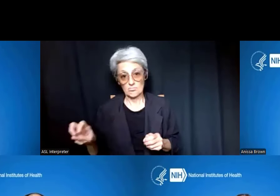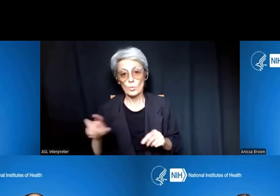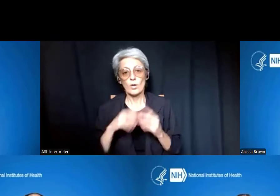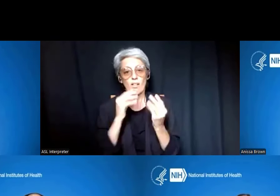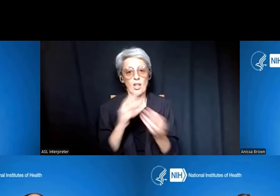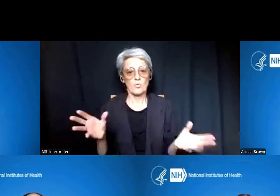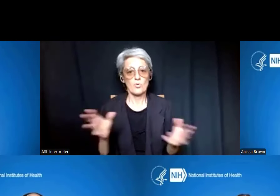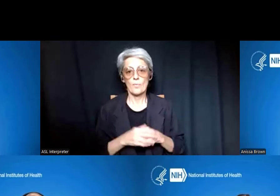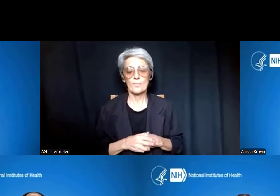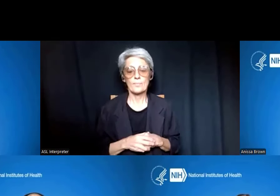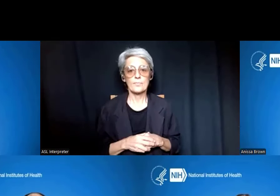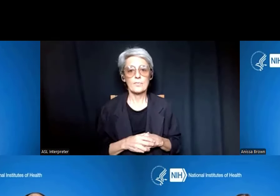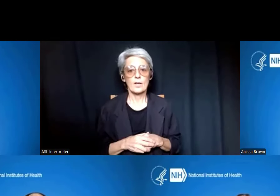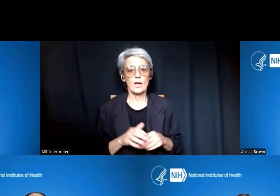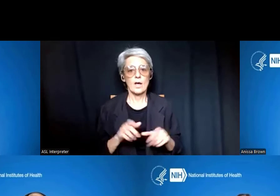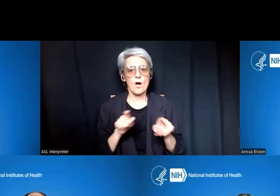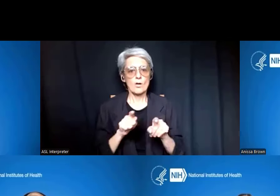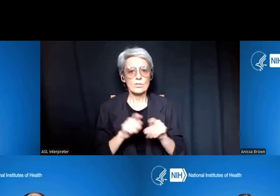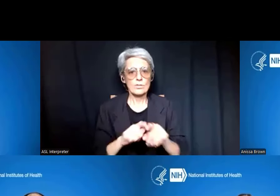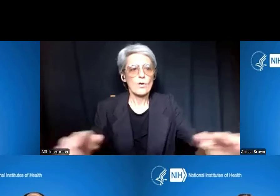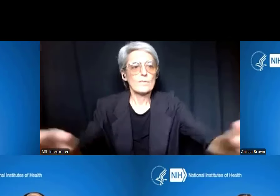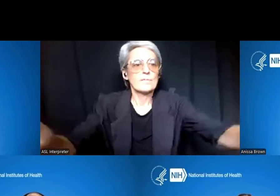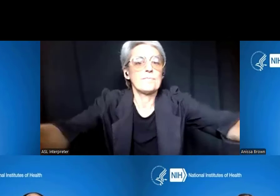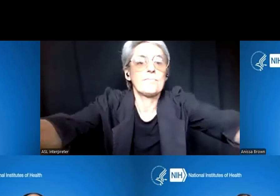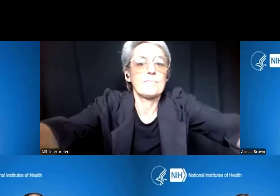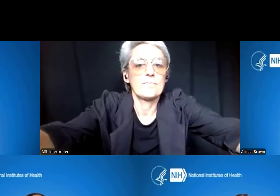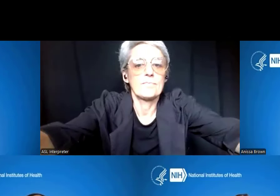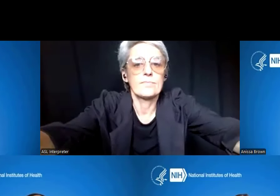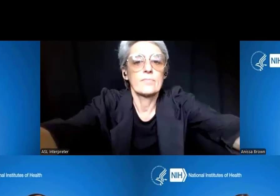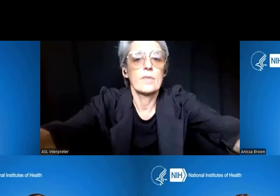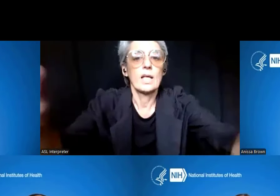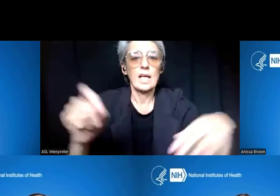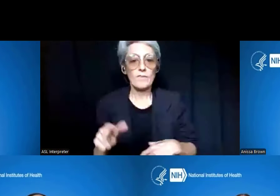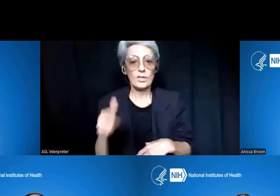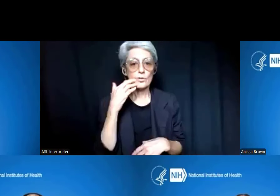And then also, if there's questions with the tables -- we kind of mentioned this earlier --